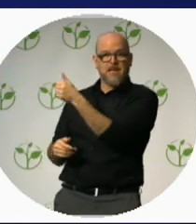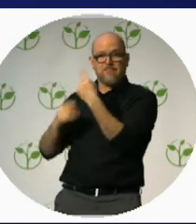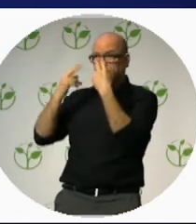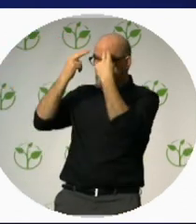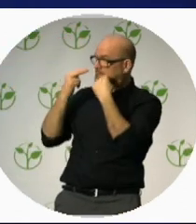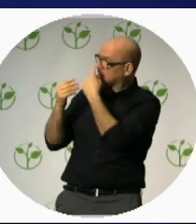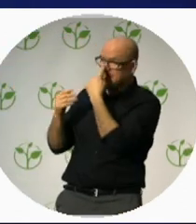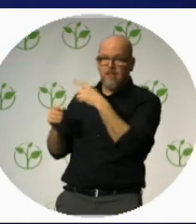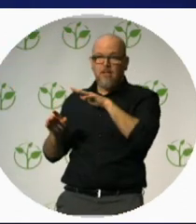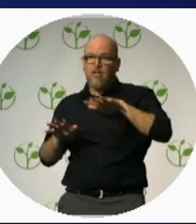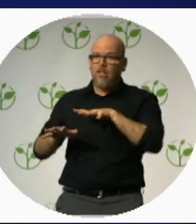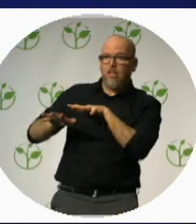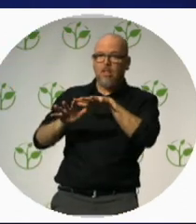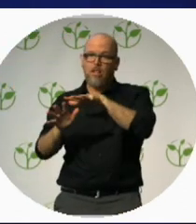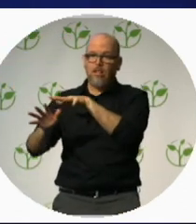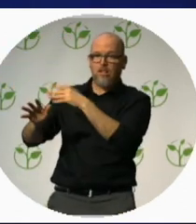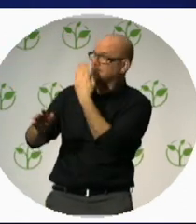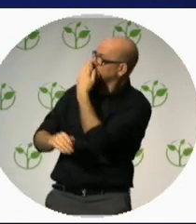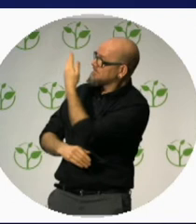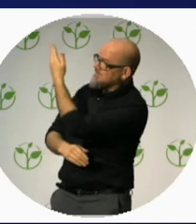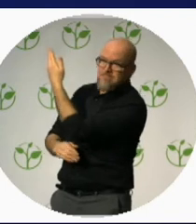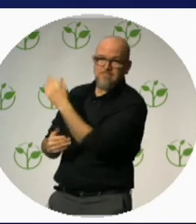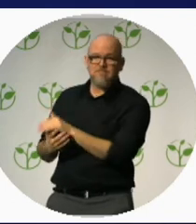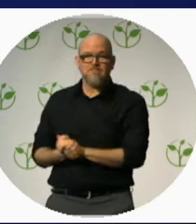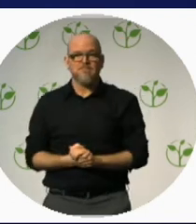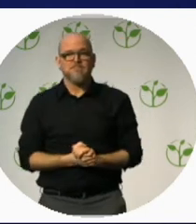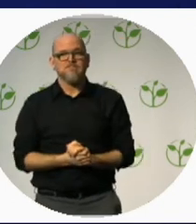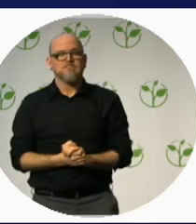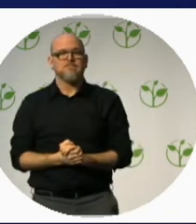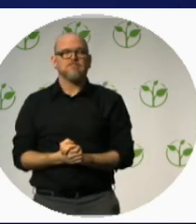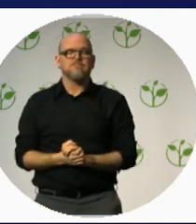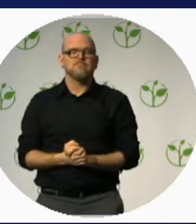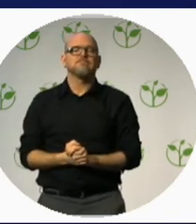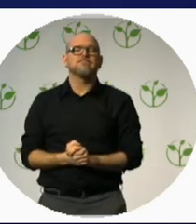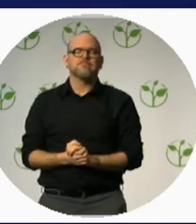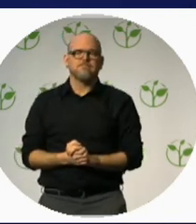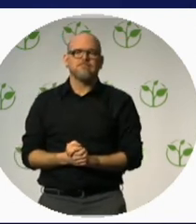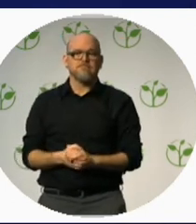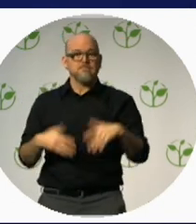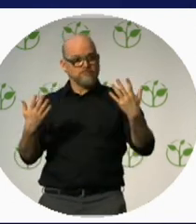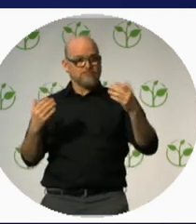blind are very outdated and they were created by people who can see.